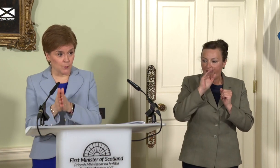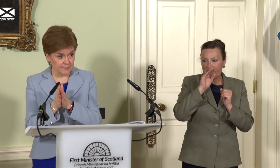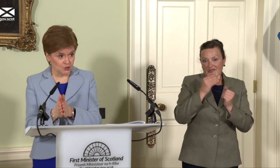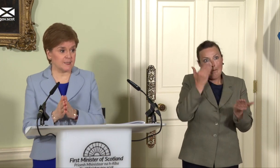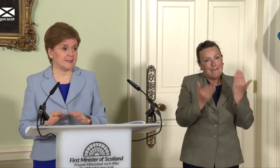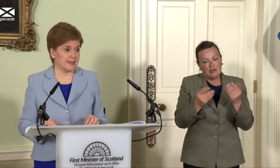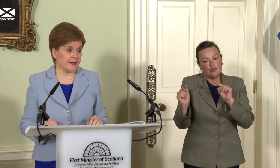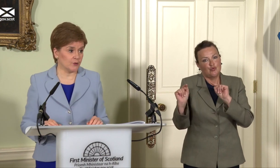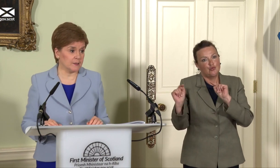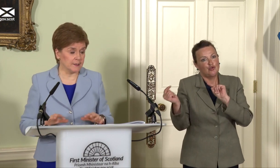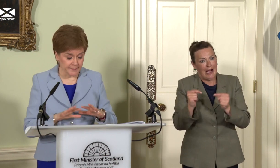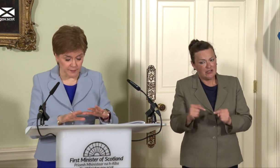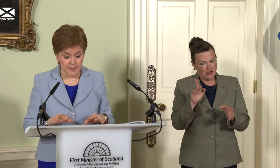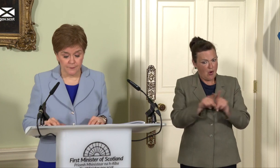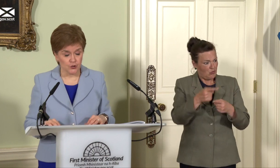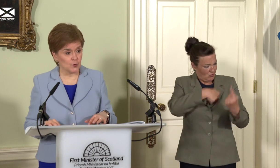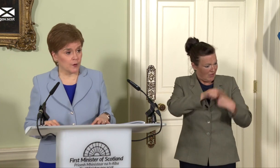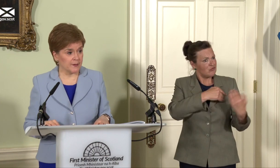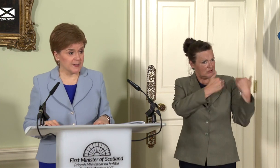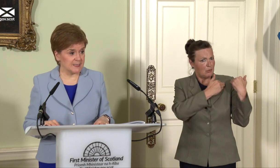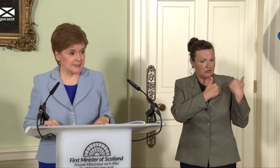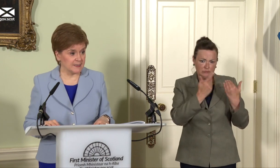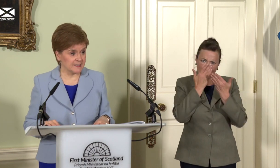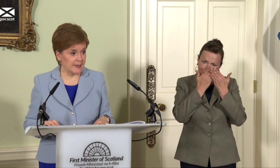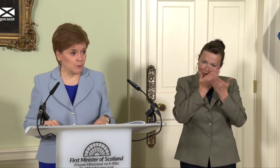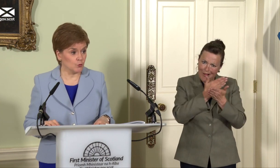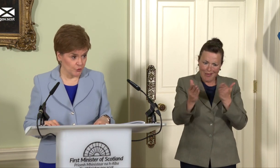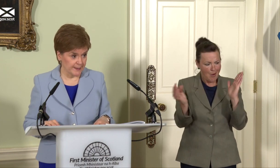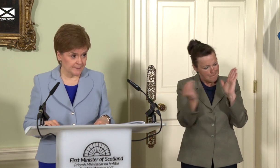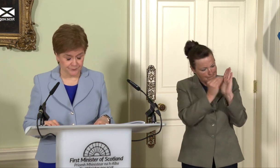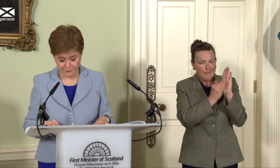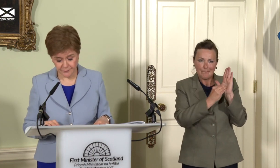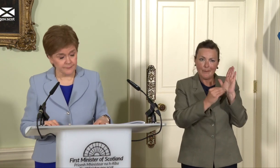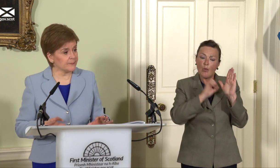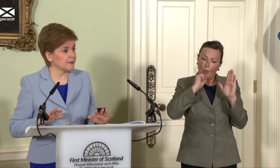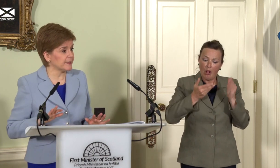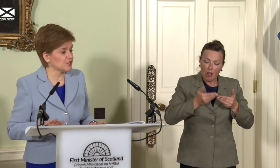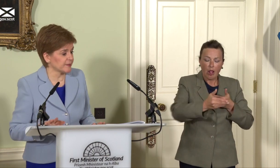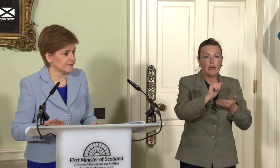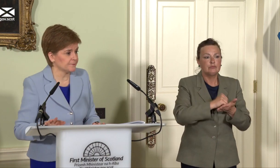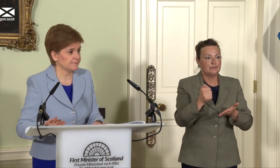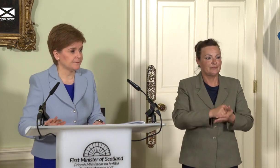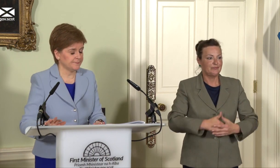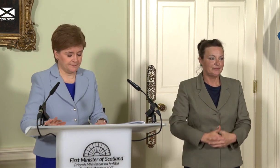have a duty to set that out clearly, and the future work in this series will do that. Ciaran Jenkins.